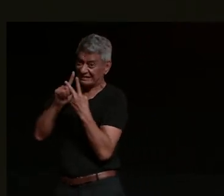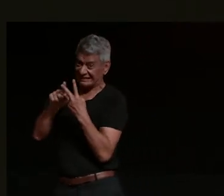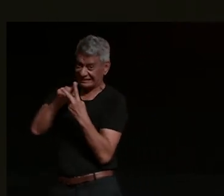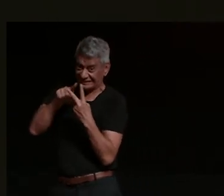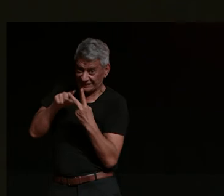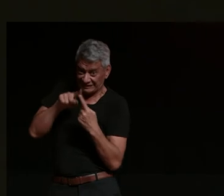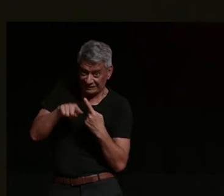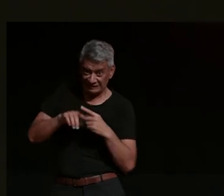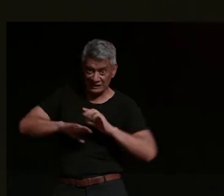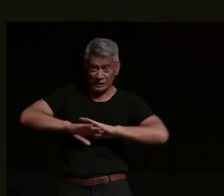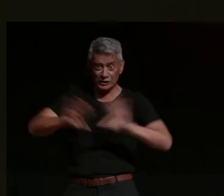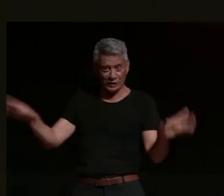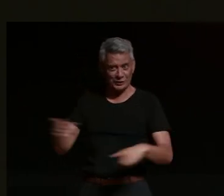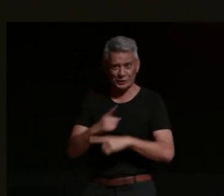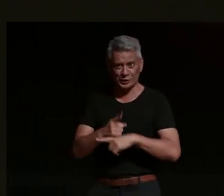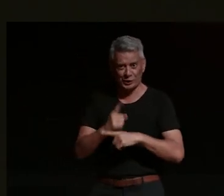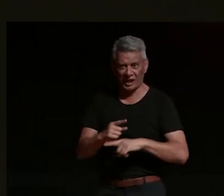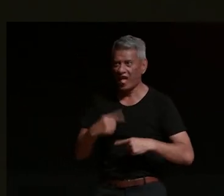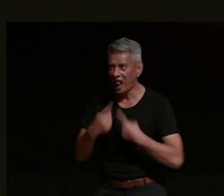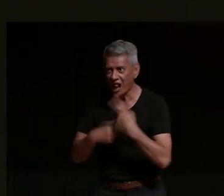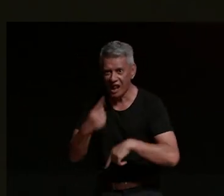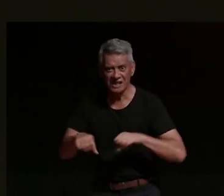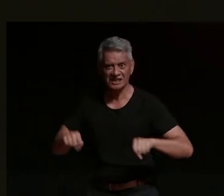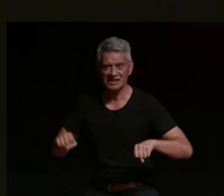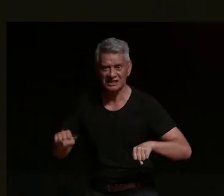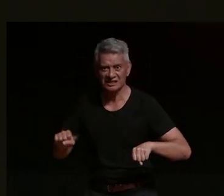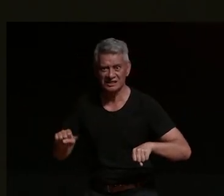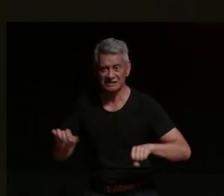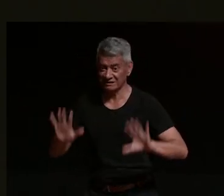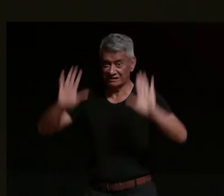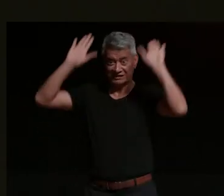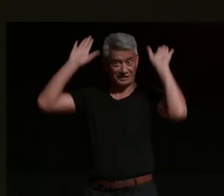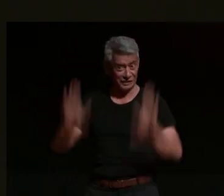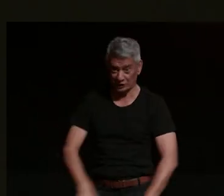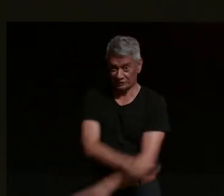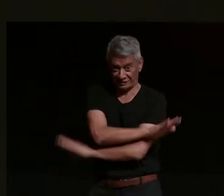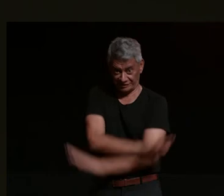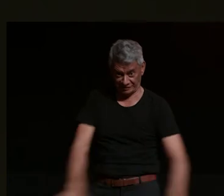don't show off on a motorcycle because they don't have empathy and they'll bite you and it's only a